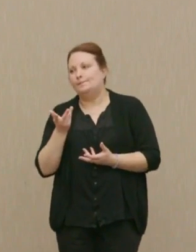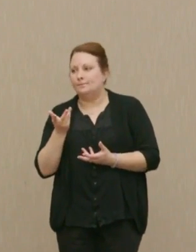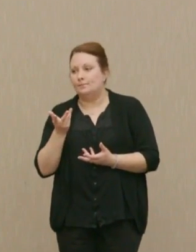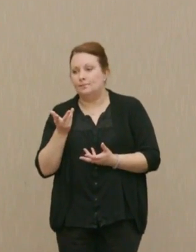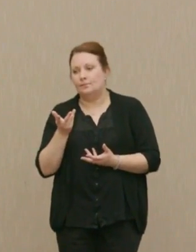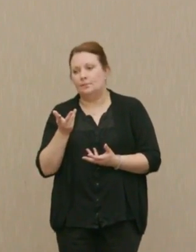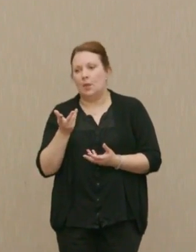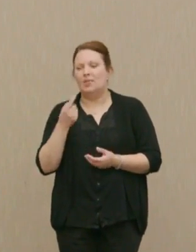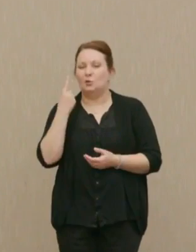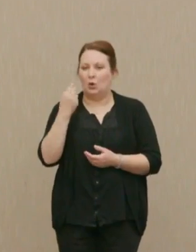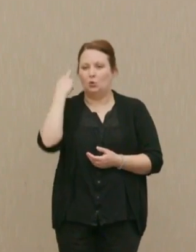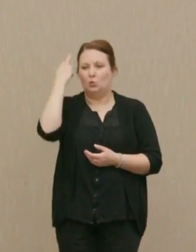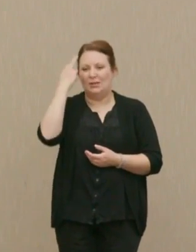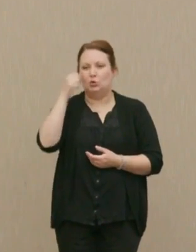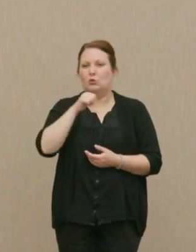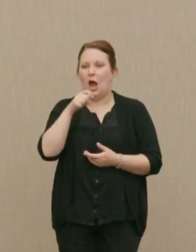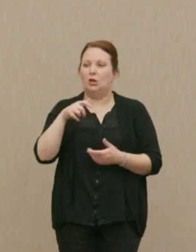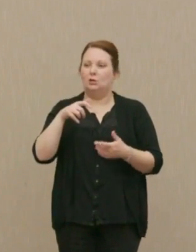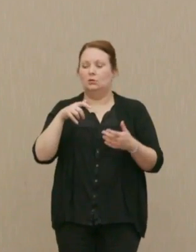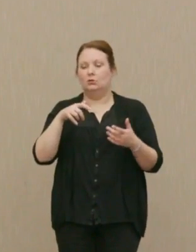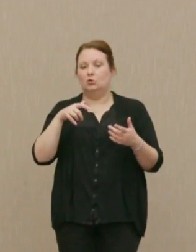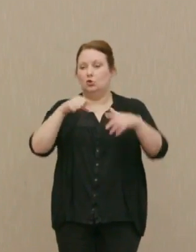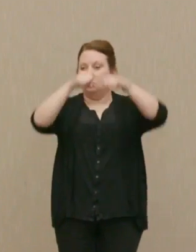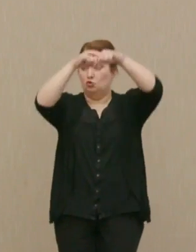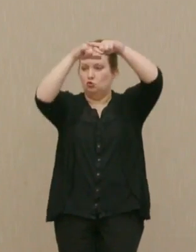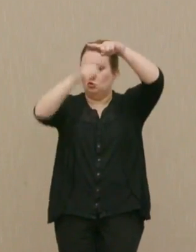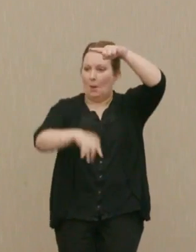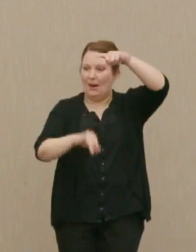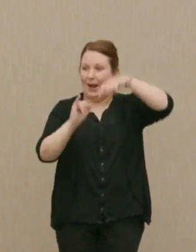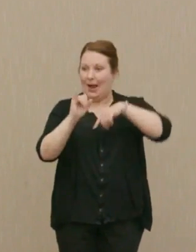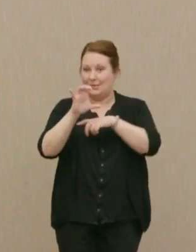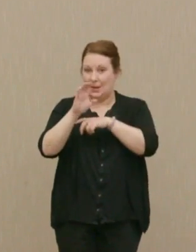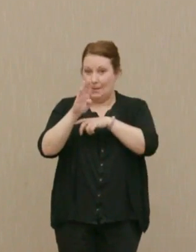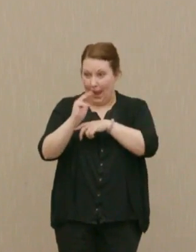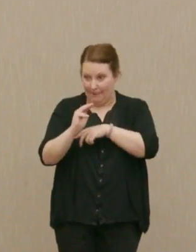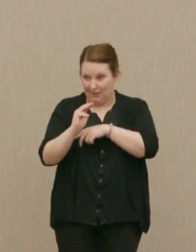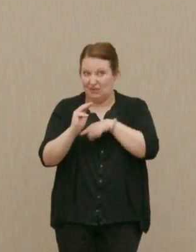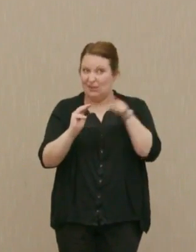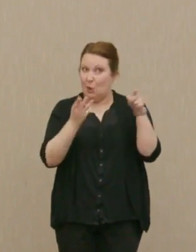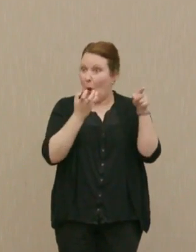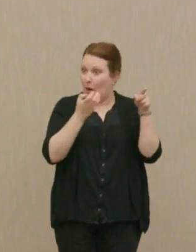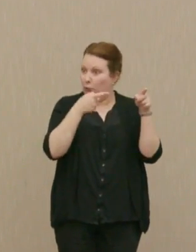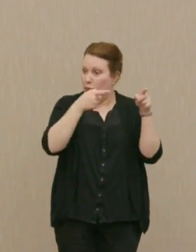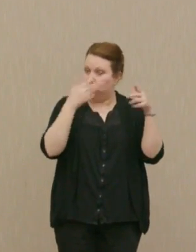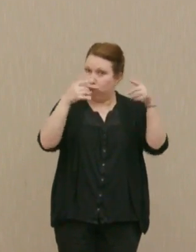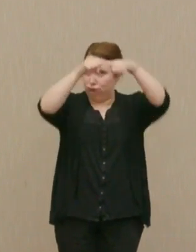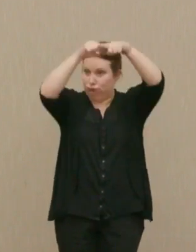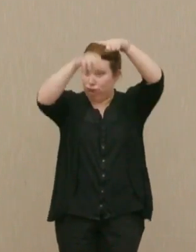way, one reason for not dropping the ICBMs, which he wanted to do, is that Boeing and